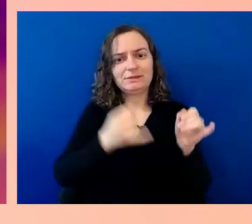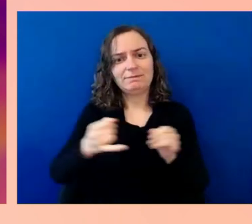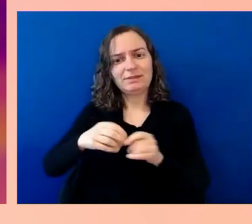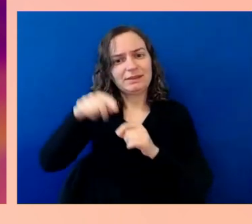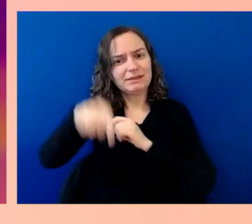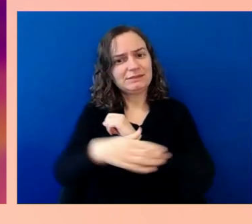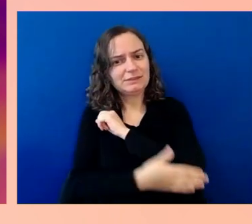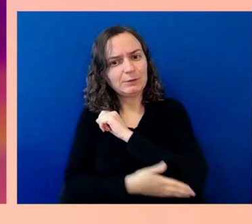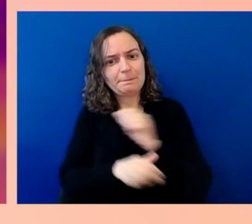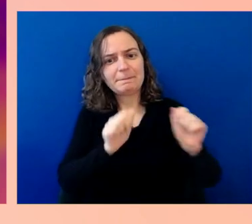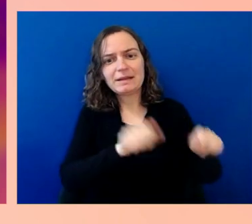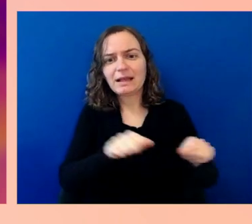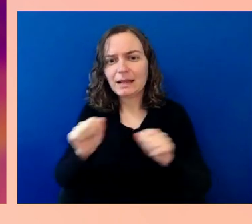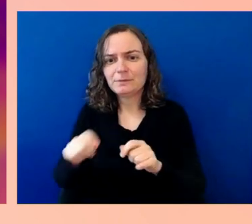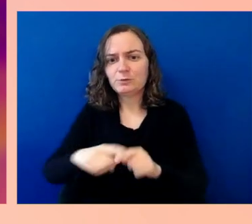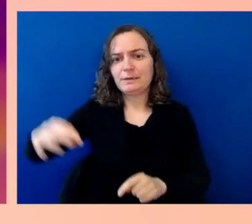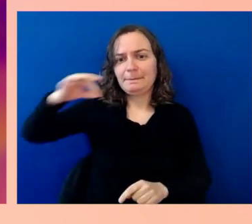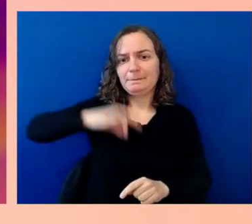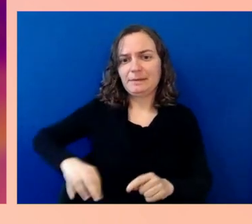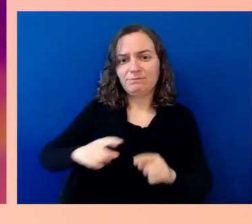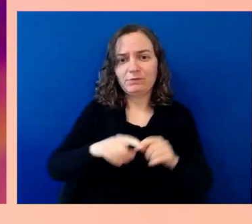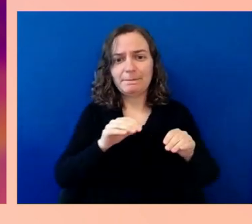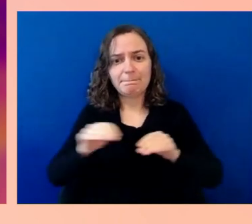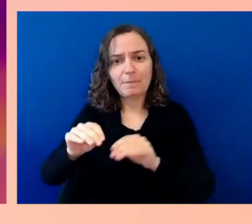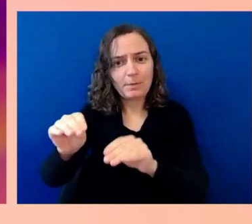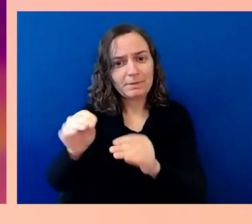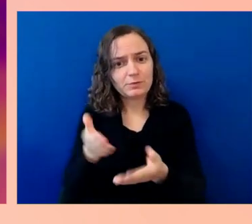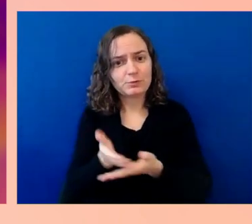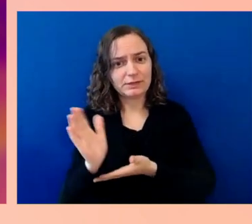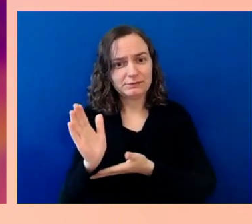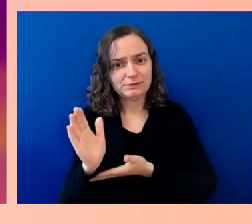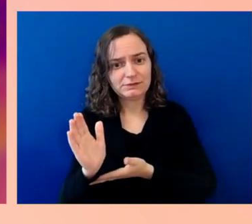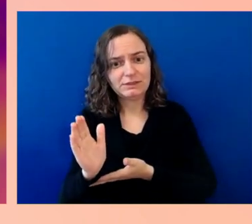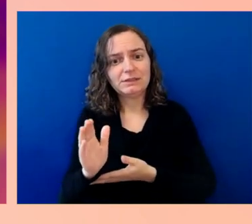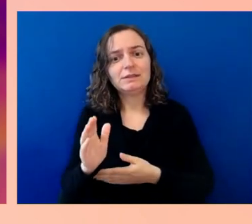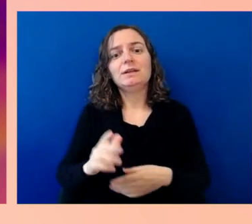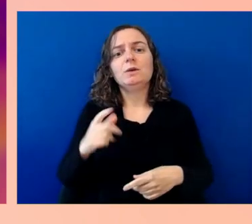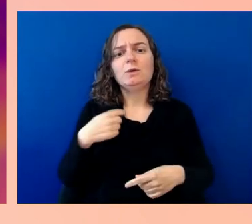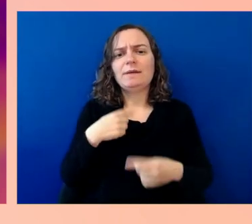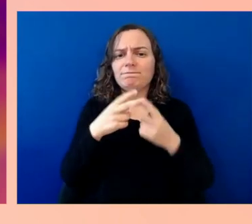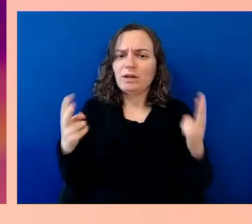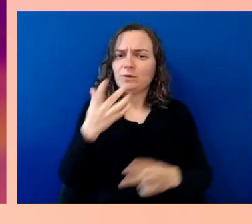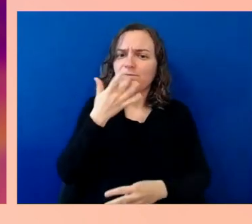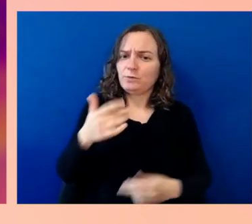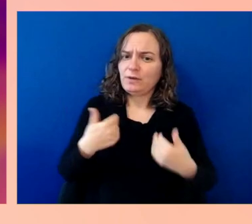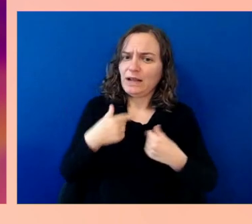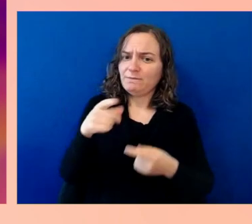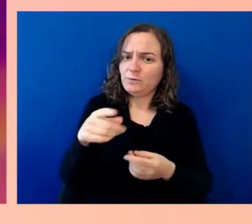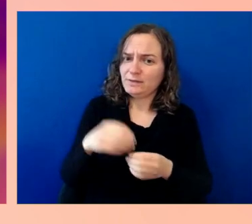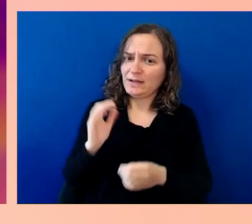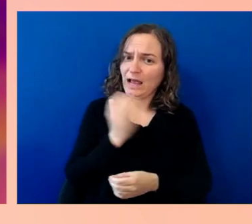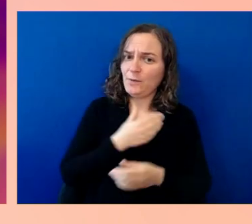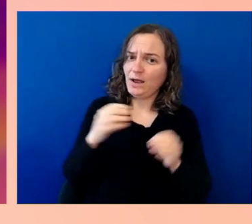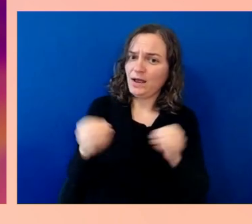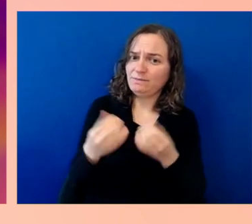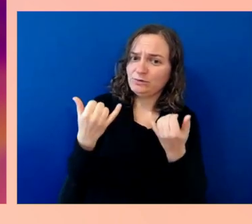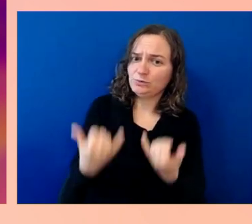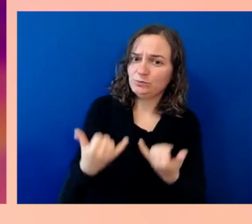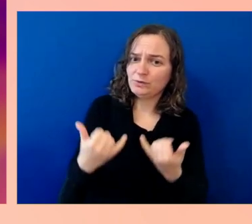We are very fortunate to have you in your office today and across the country every day, on behalf of all of us,